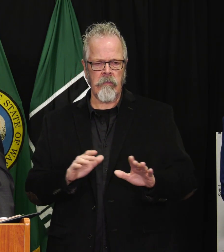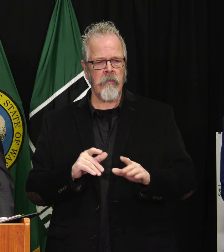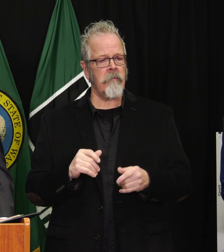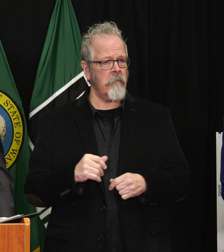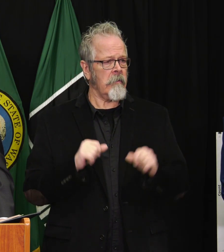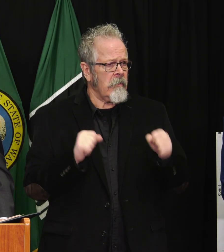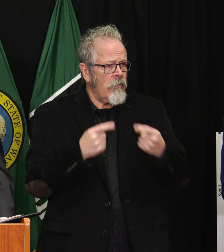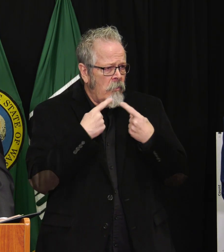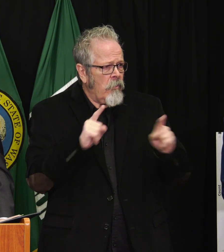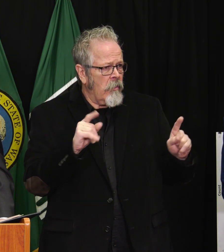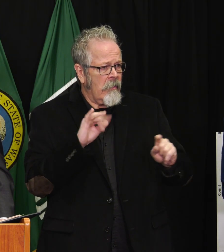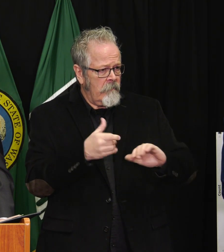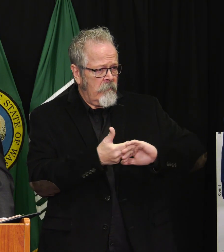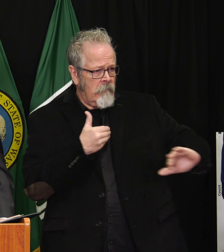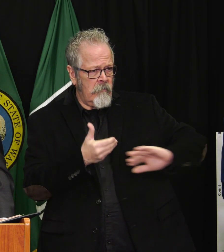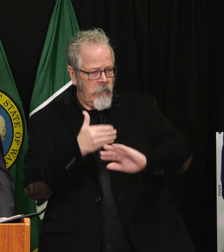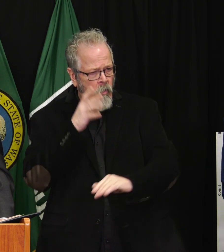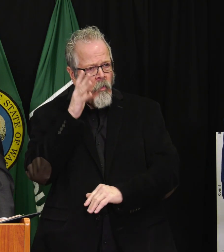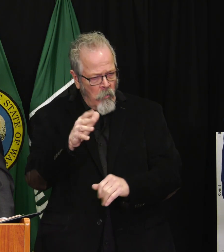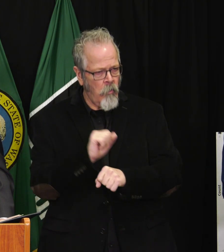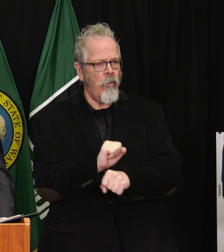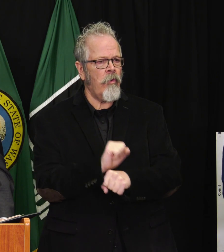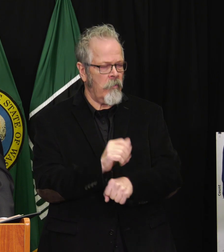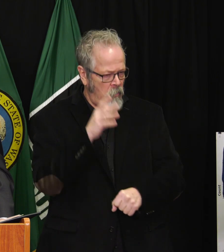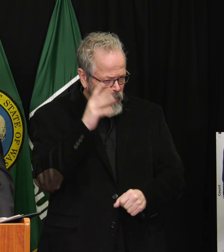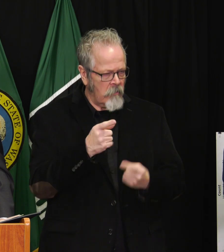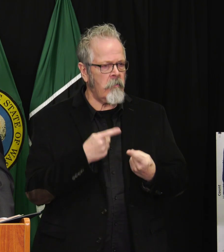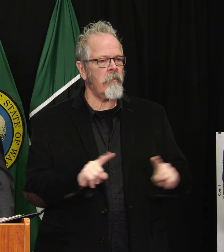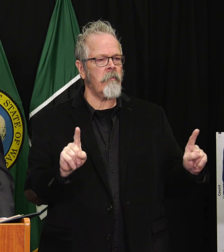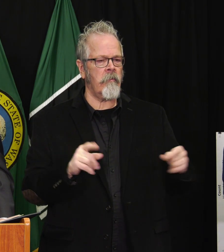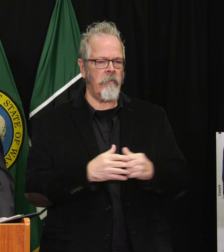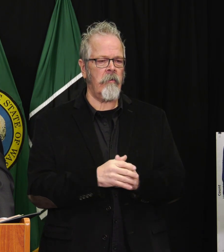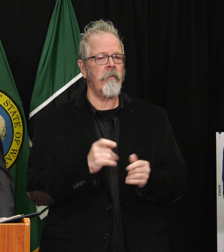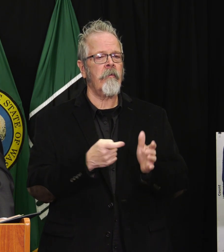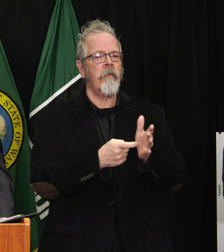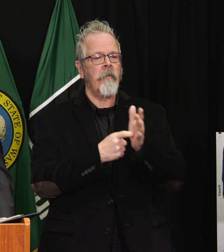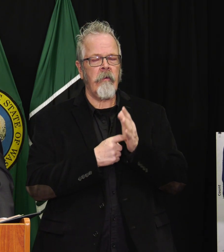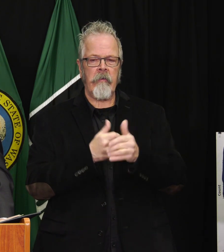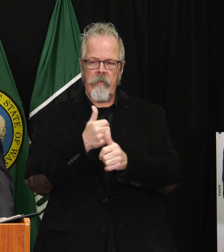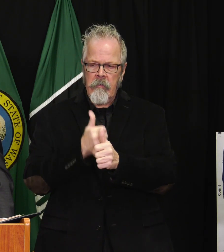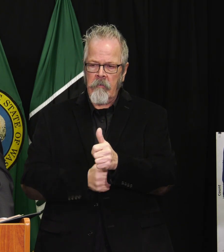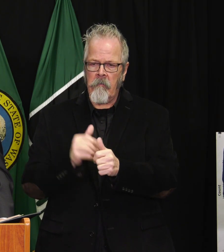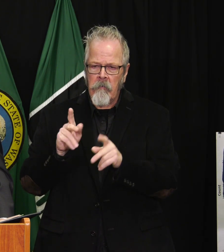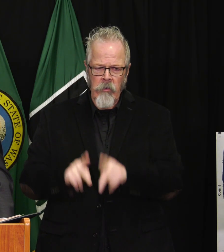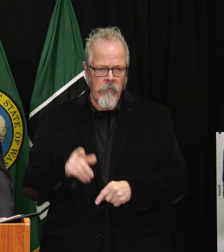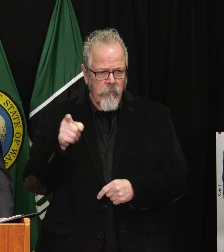All it requires is the will of active people to follow science in confidence